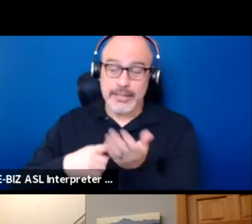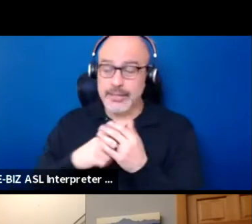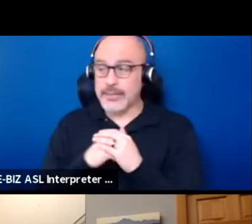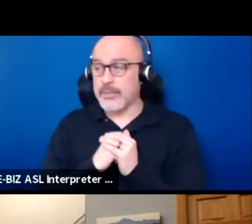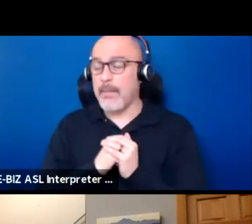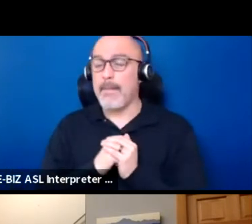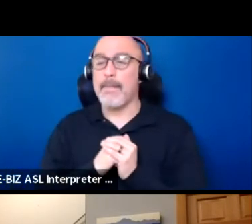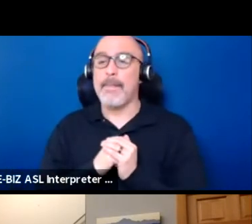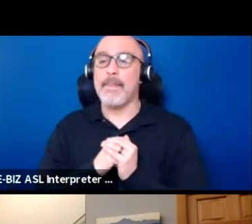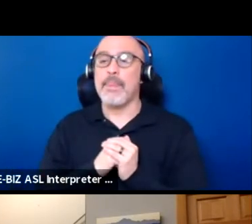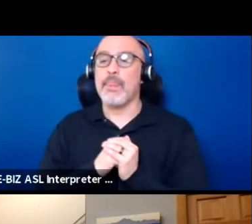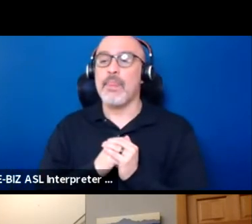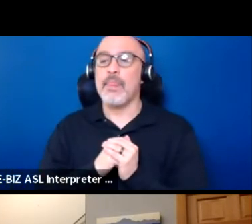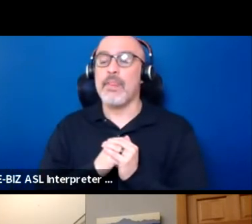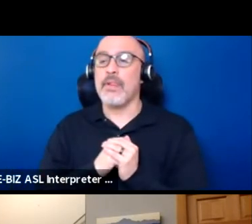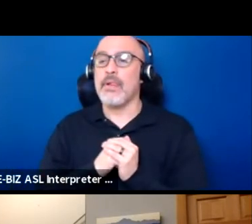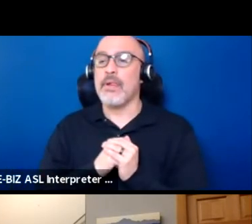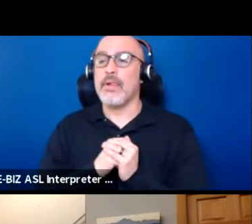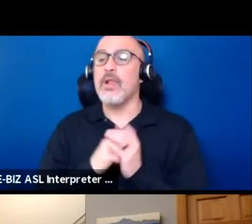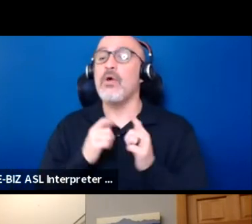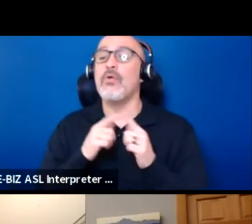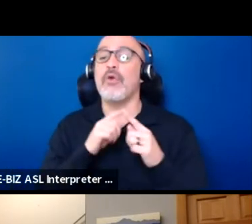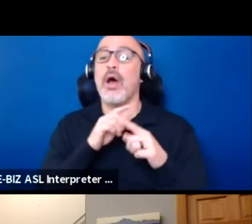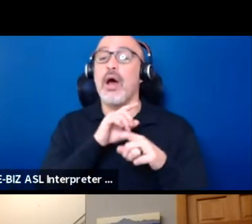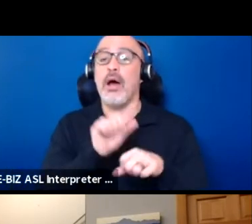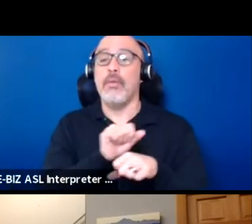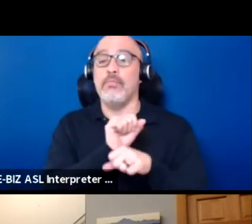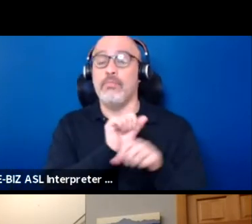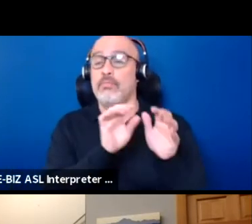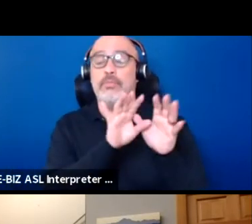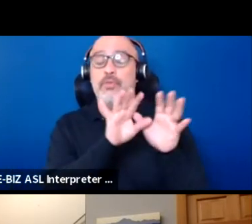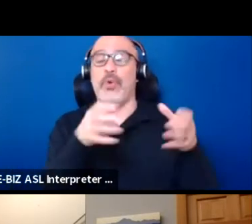From the Lake Traverse Reservation in South Dakota,